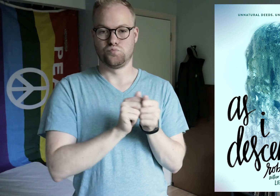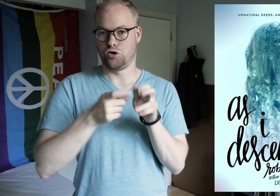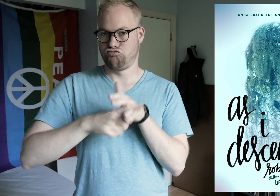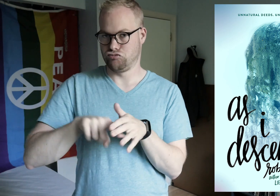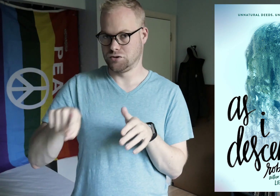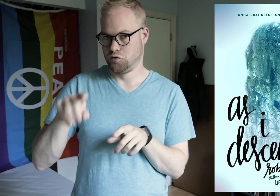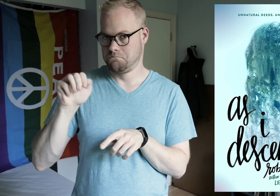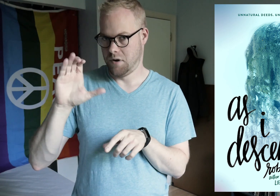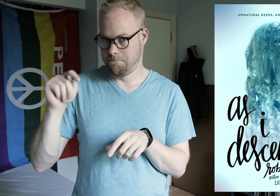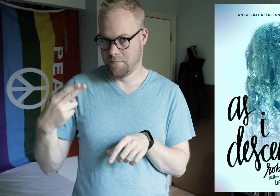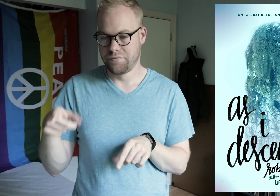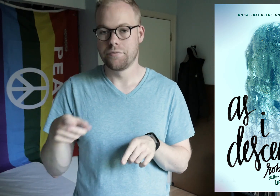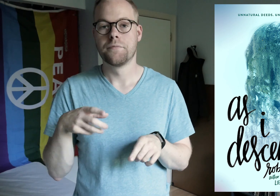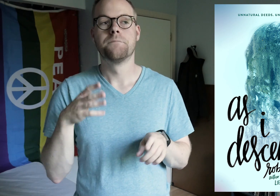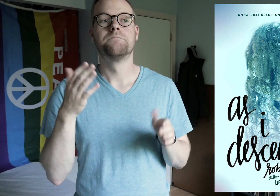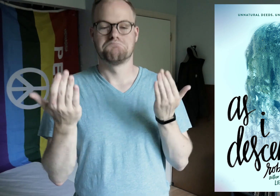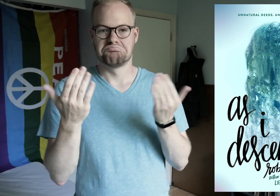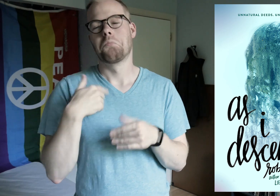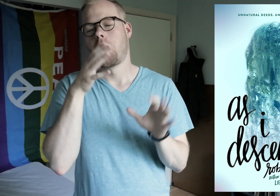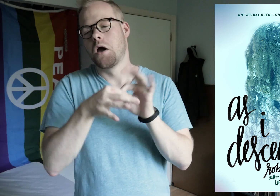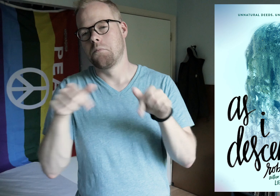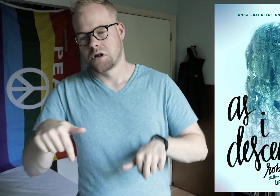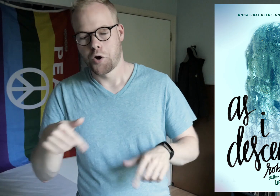with the original Macbeth. I’ll link it below.